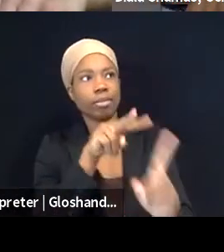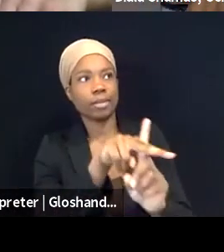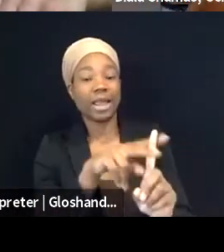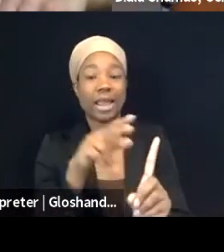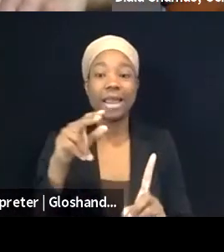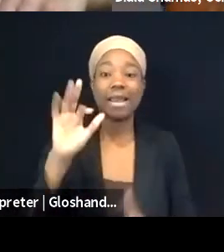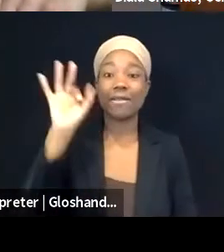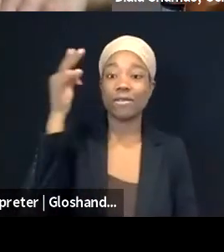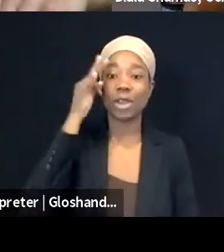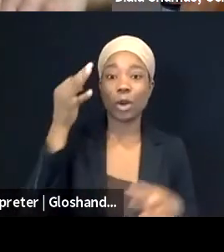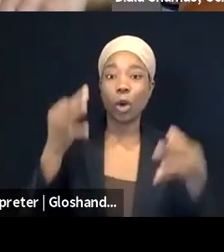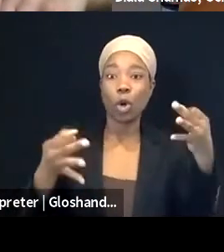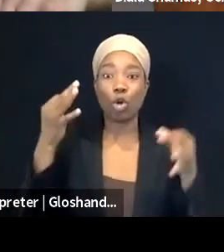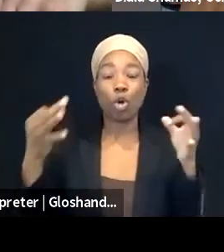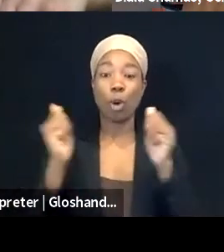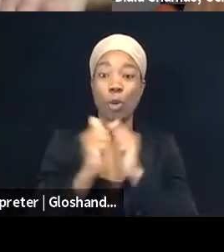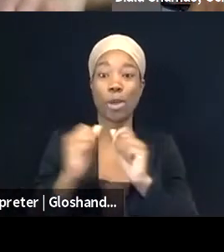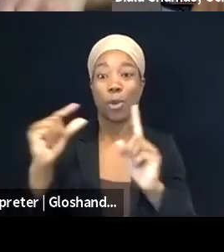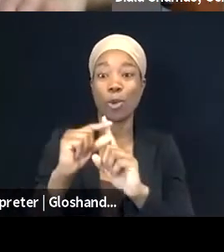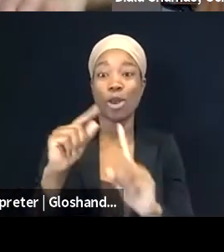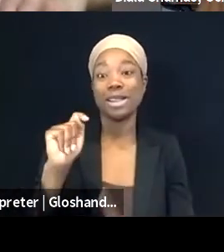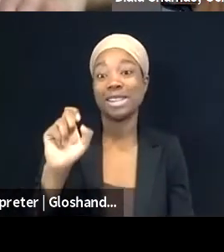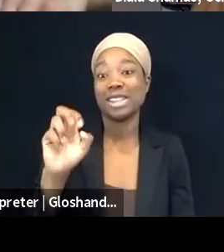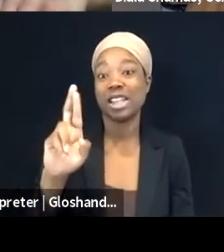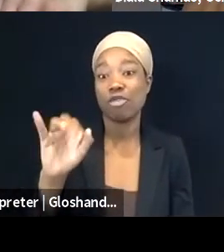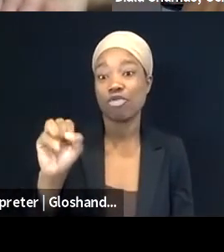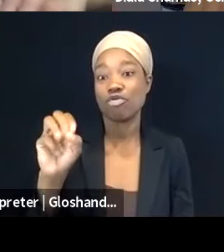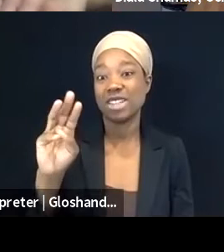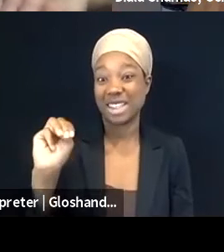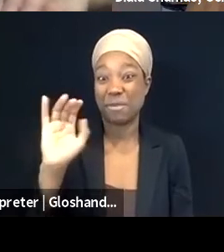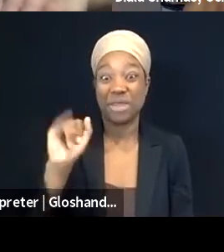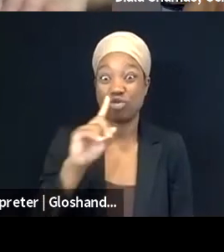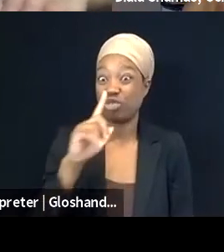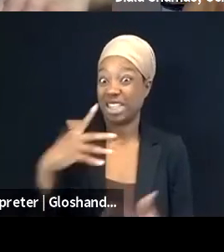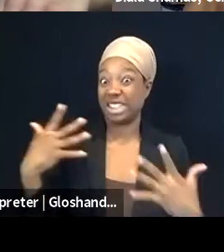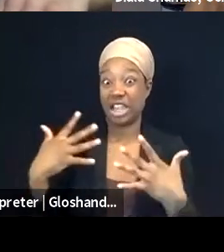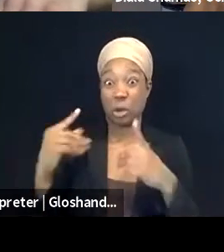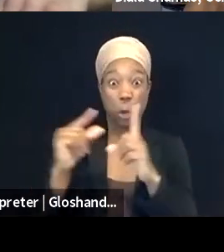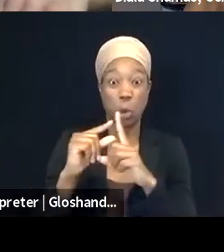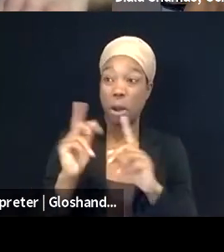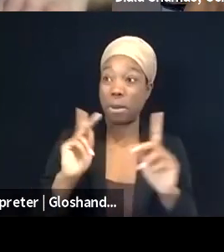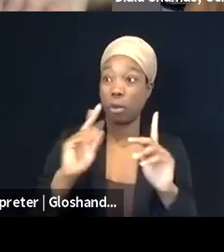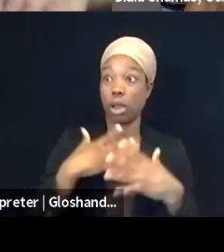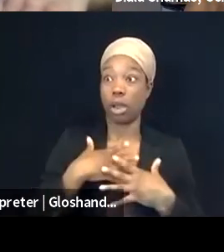like, boogeyman words, it's very scary, it takes the air out of the room when people hear it, is a big problem, because even though not,